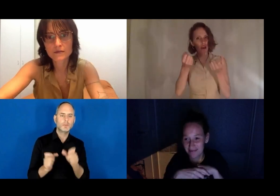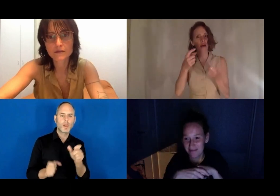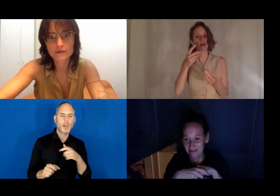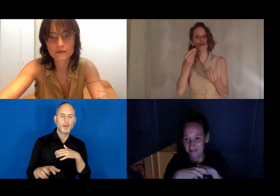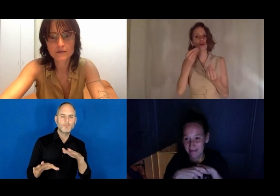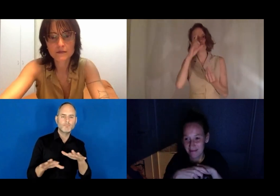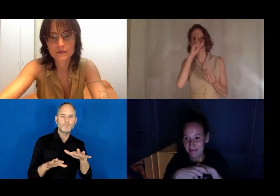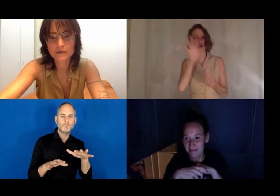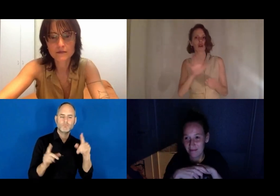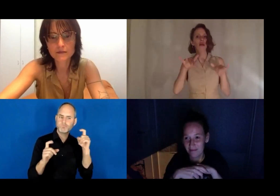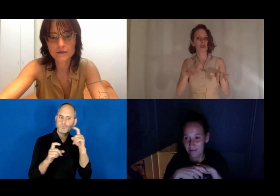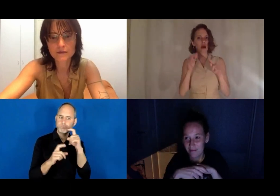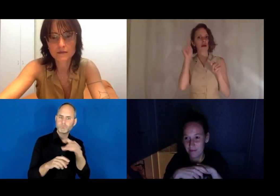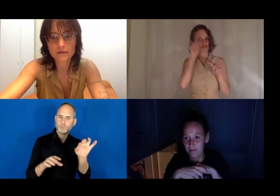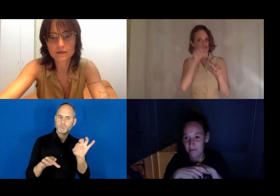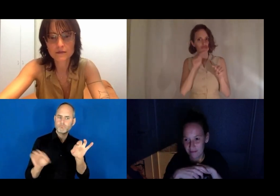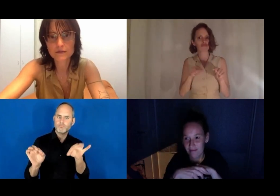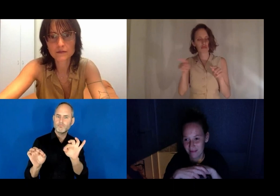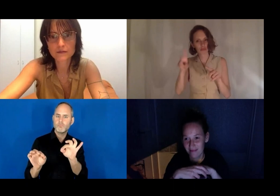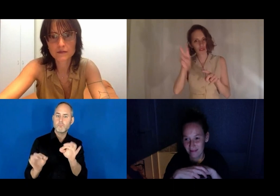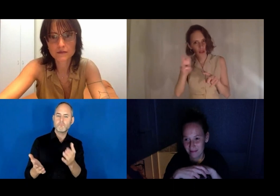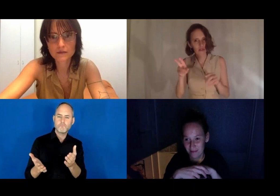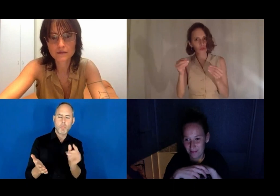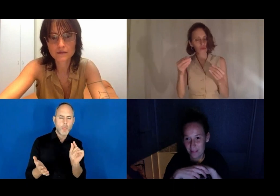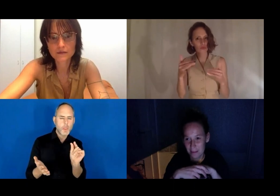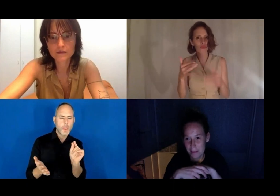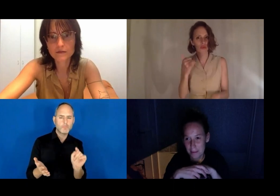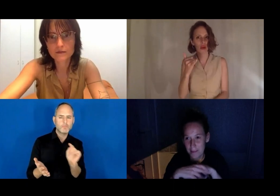I feel like in Germany they're easier to find. But...